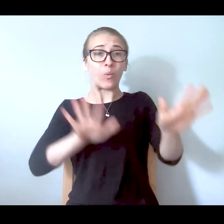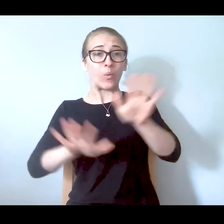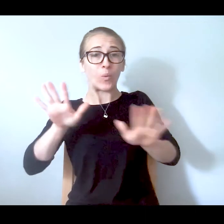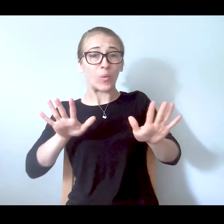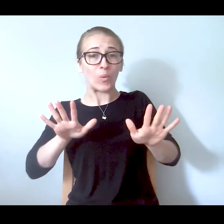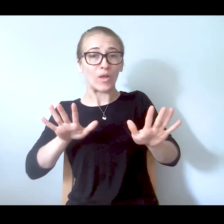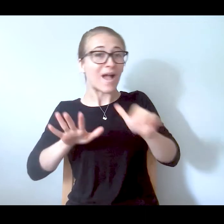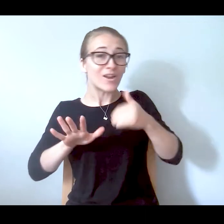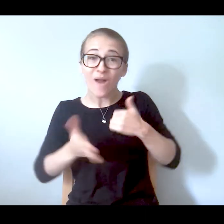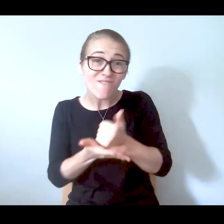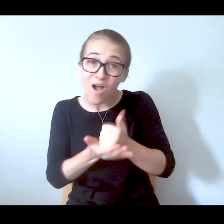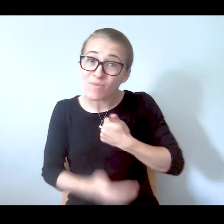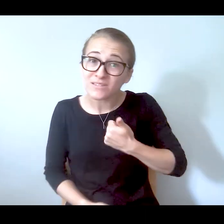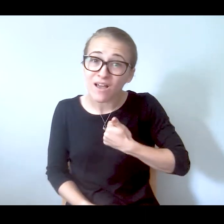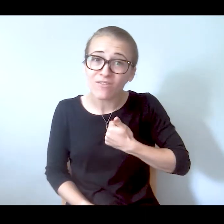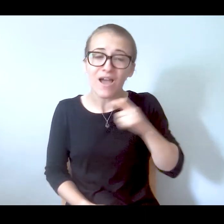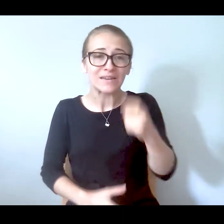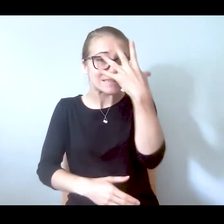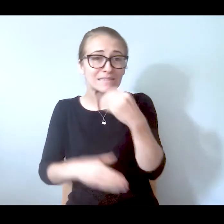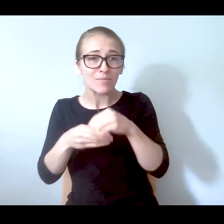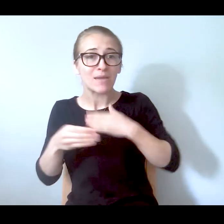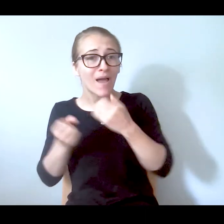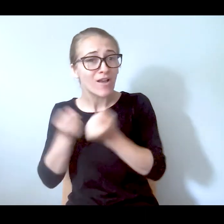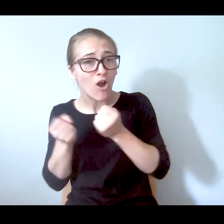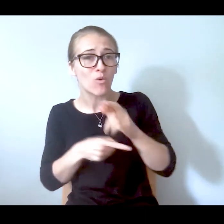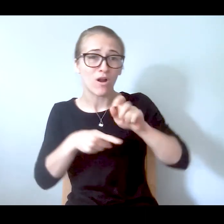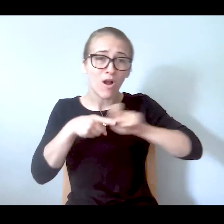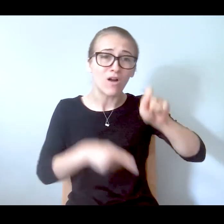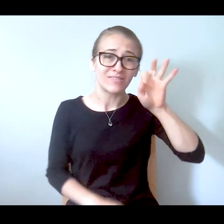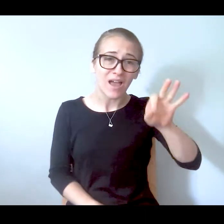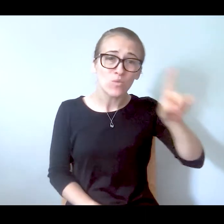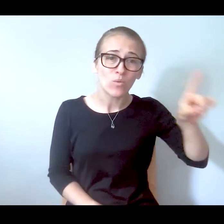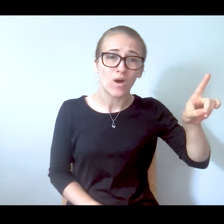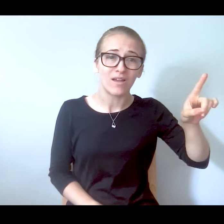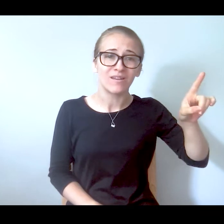sleep in my car or call 911. We shouldn't have to do that. We need support. We definitely need